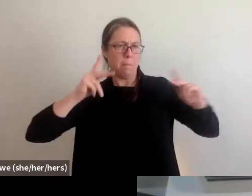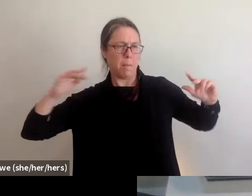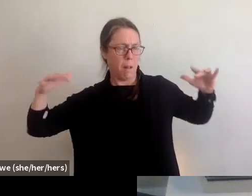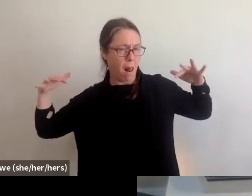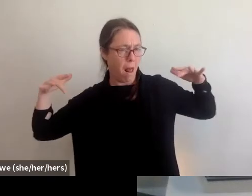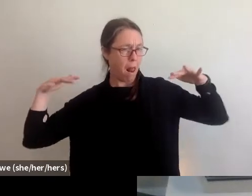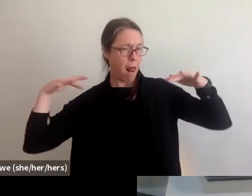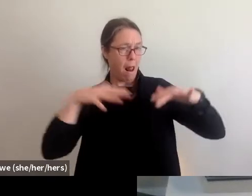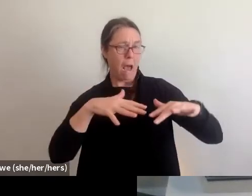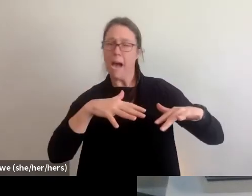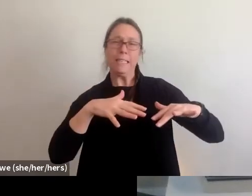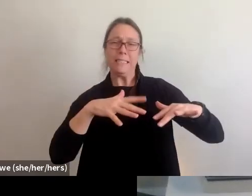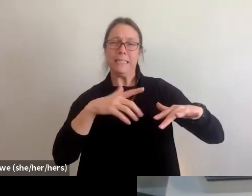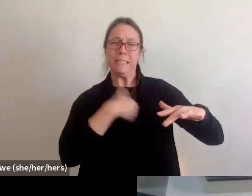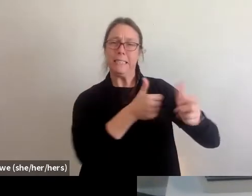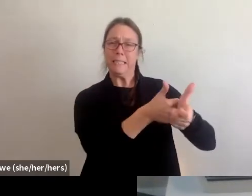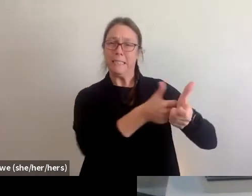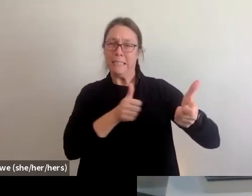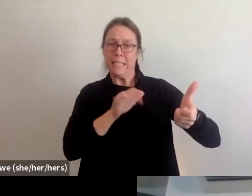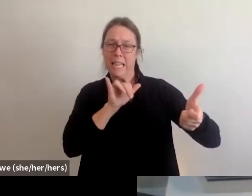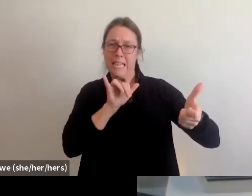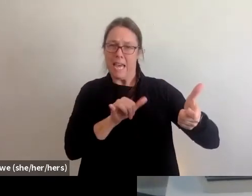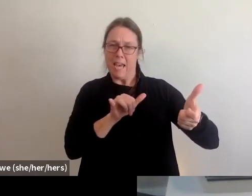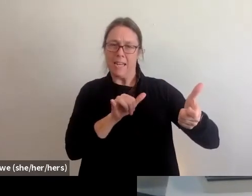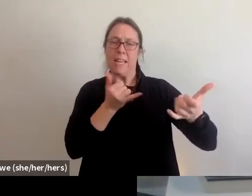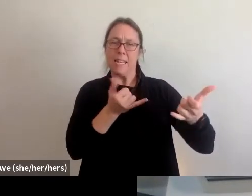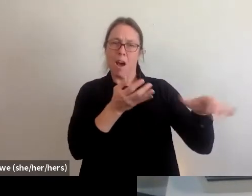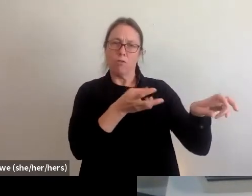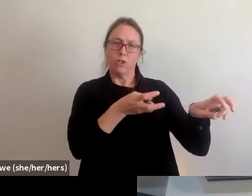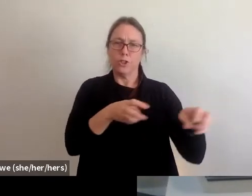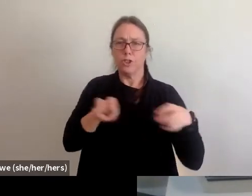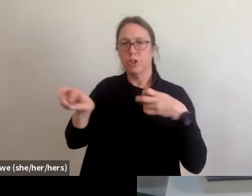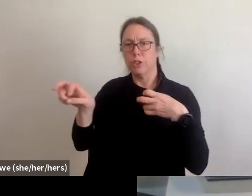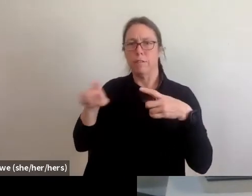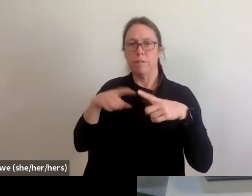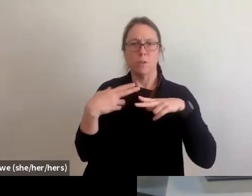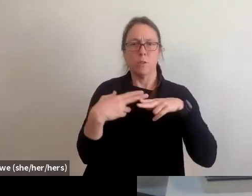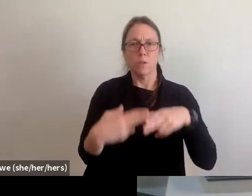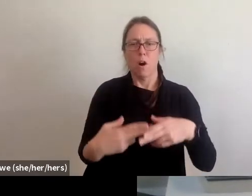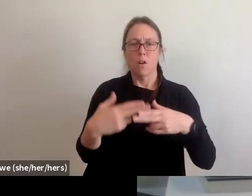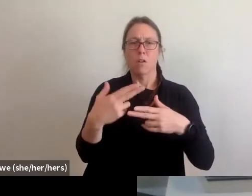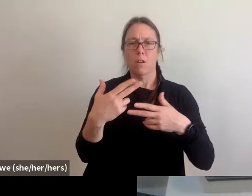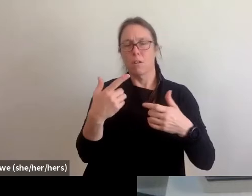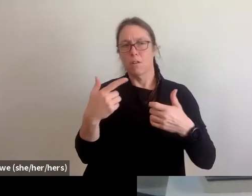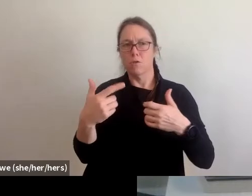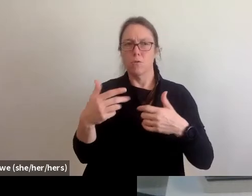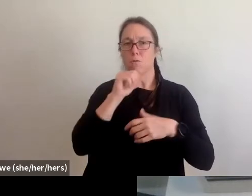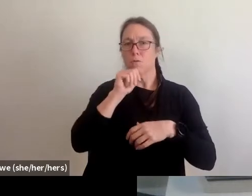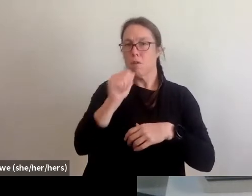and we've been moving towards kind of this hotel what they call non congregate sheltering. Which is basically just like a room